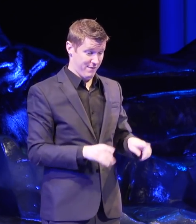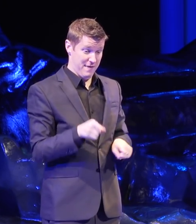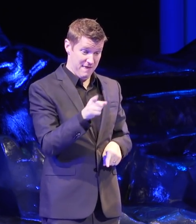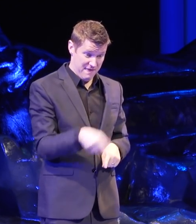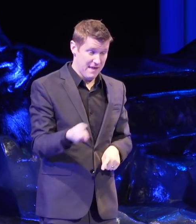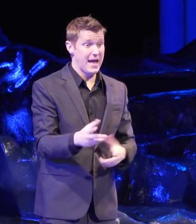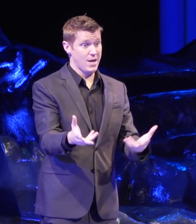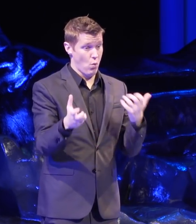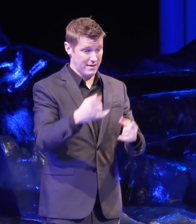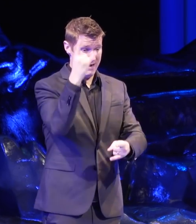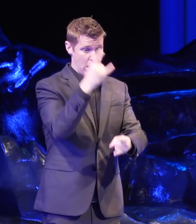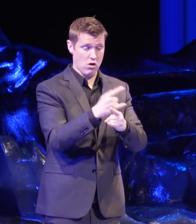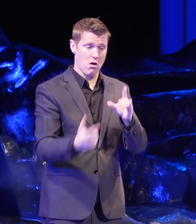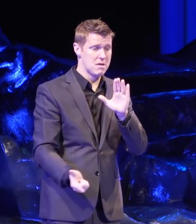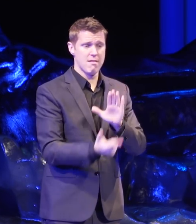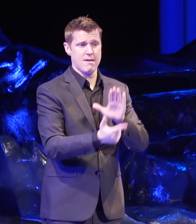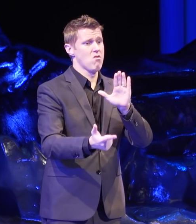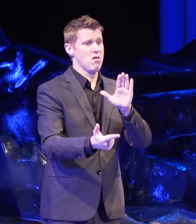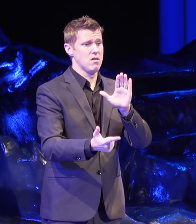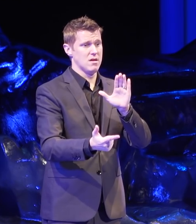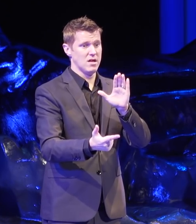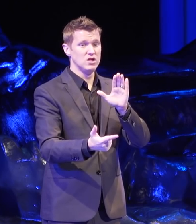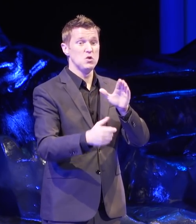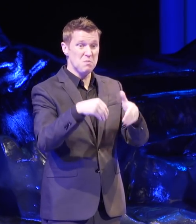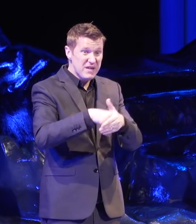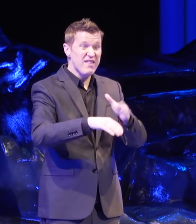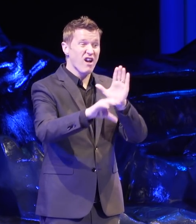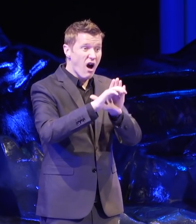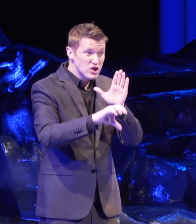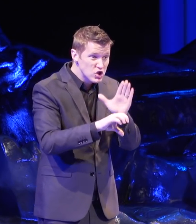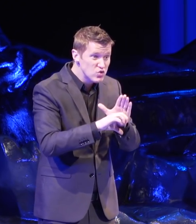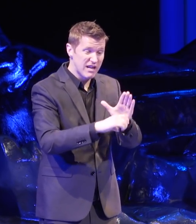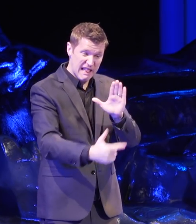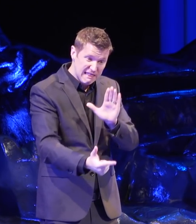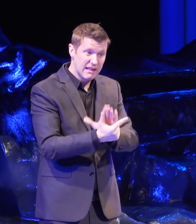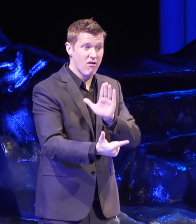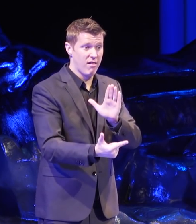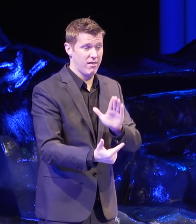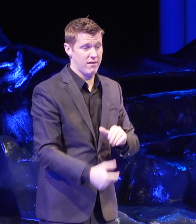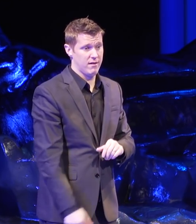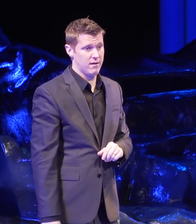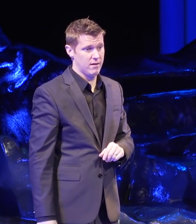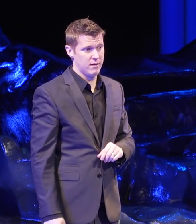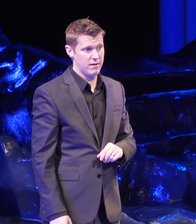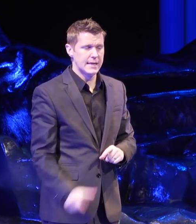For alcohol to be illegal to be in the Constitution. And it didn't work.